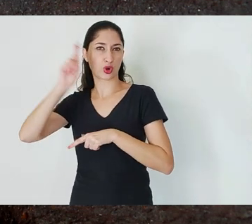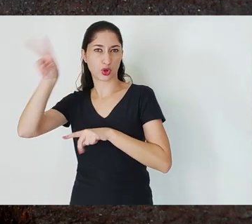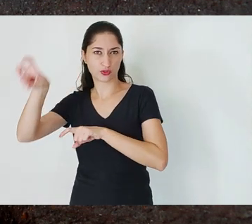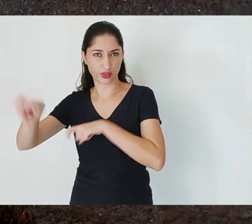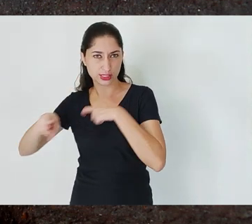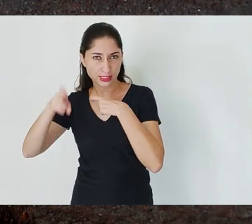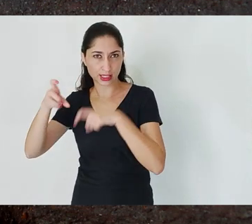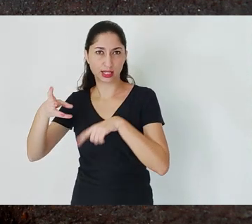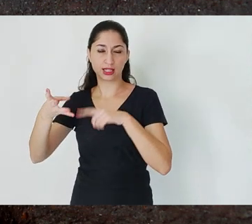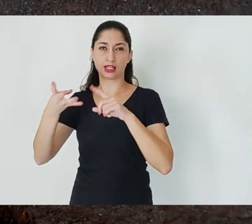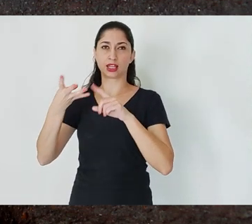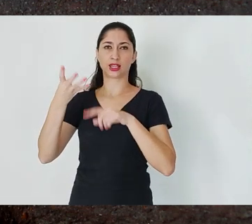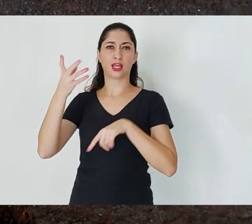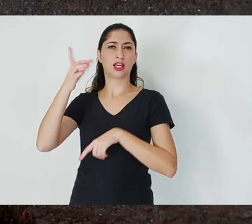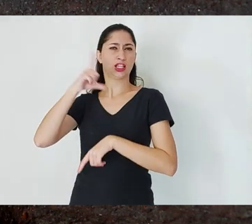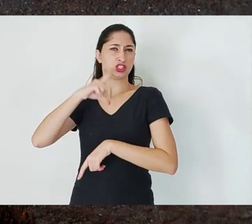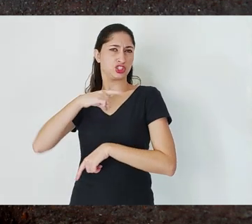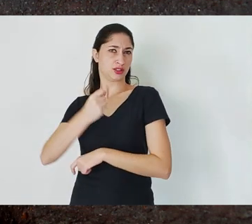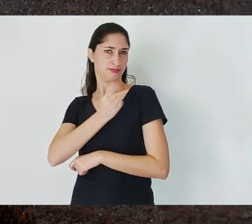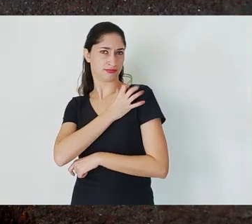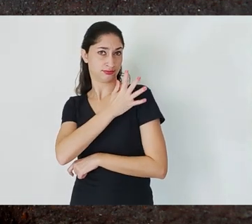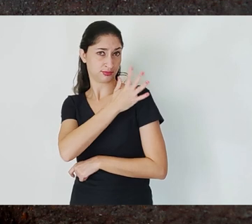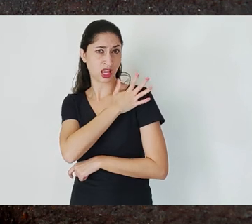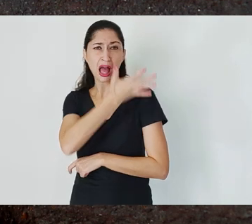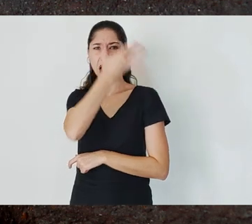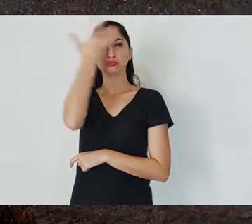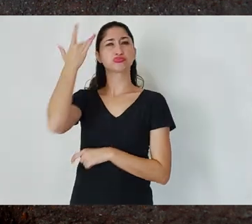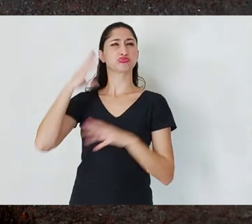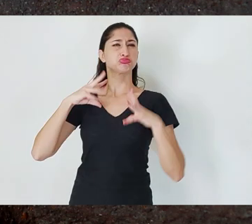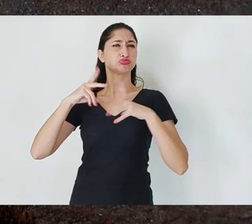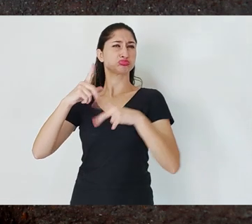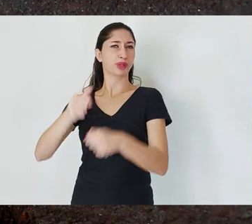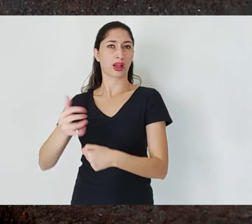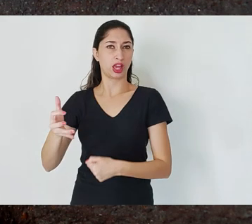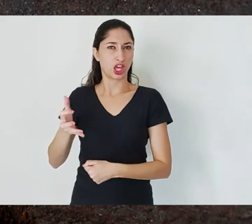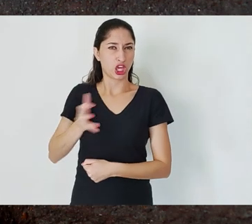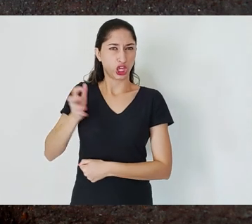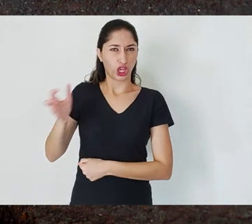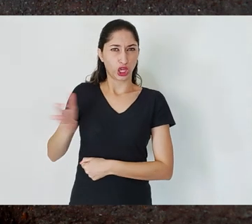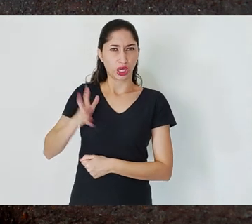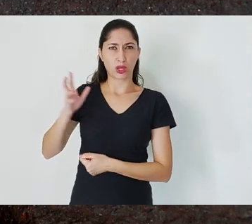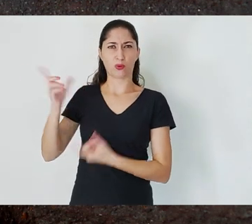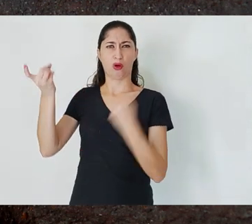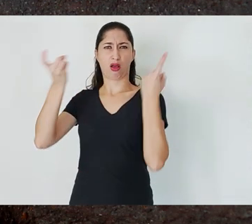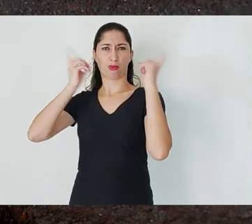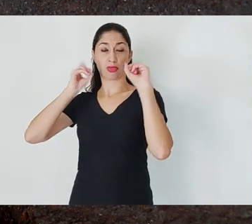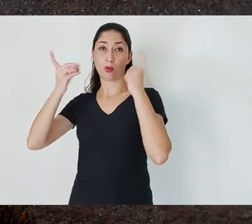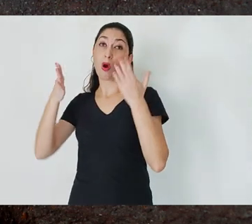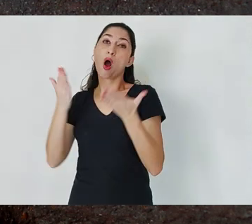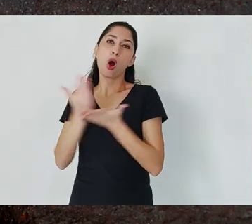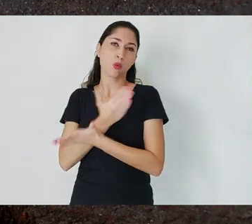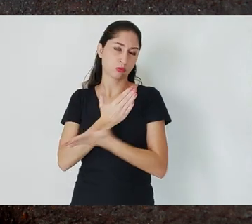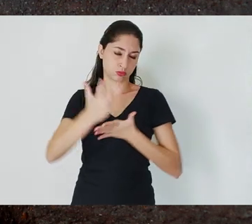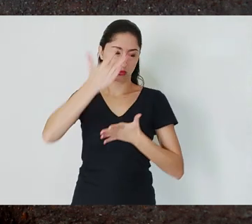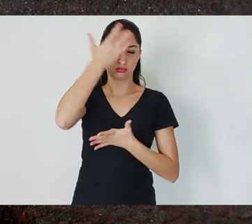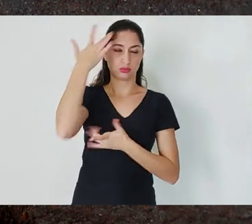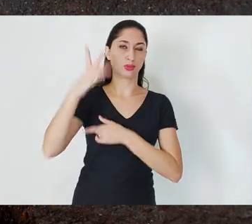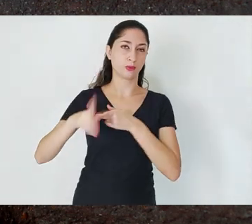in short, the elite of the captaincy. And also the common people, this is an important aspect.